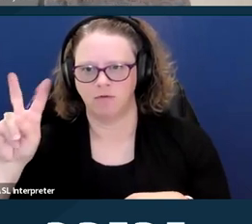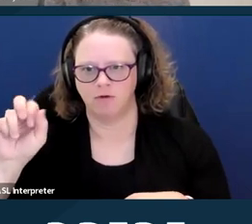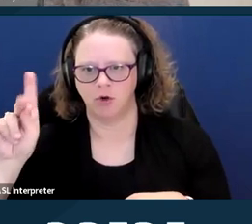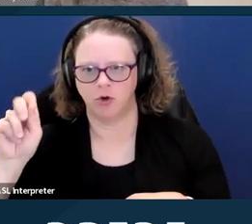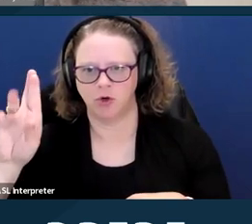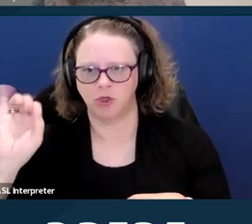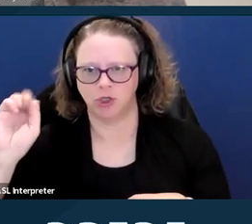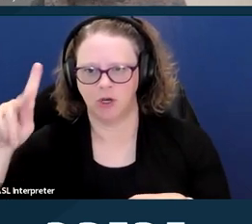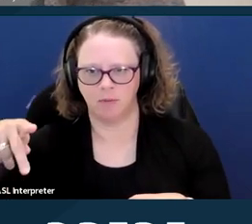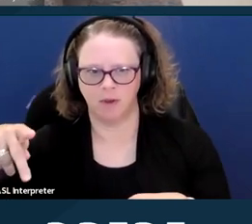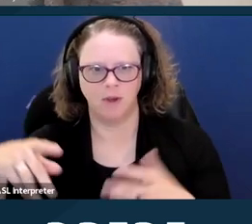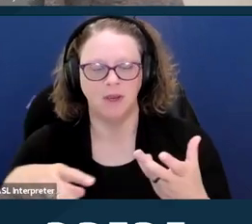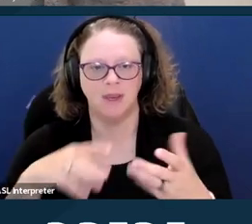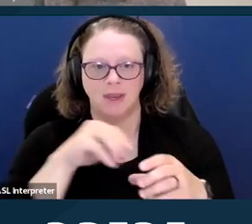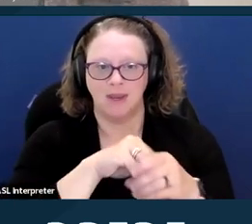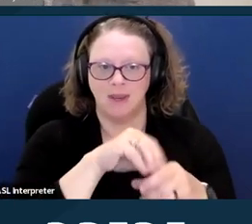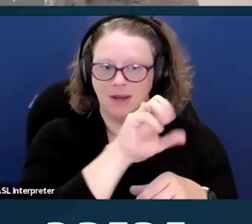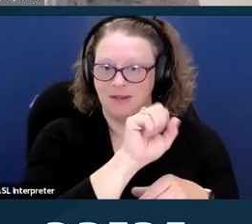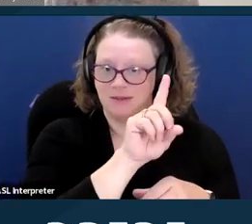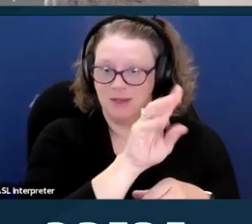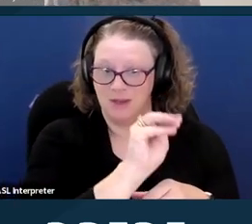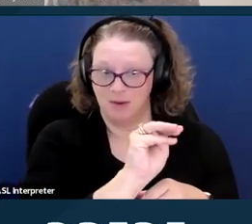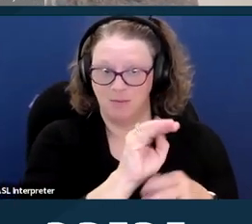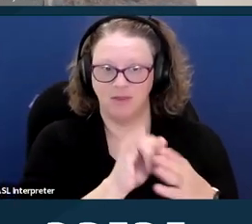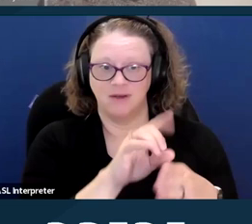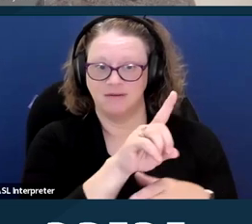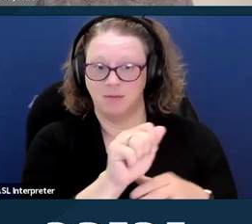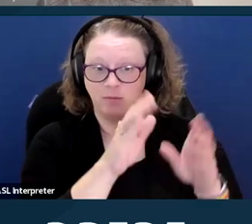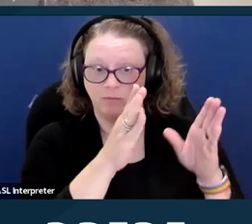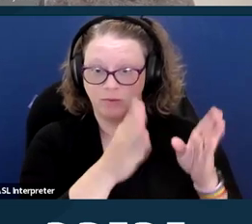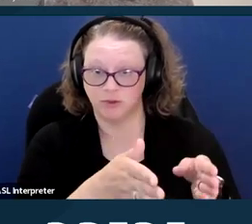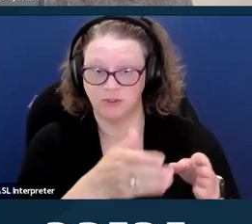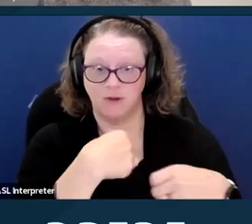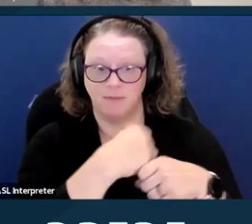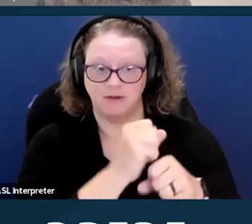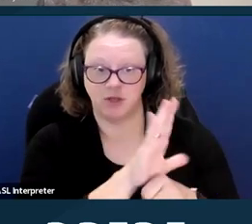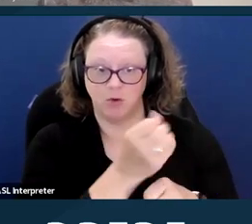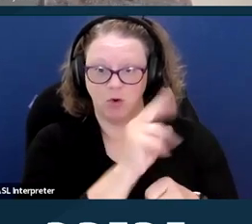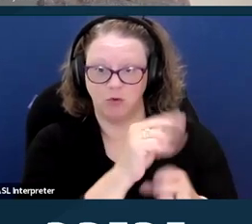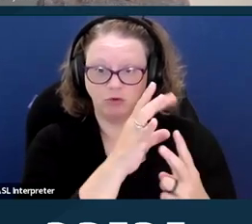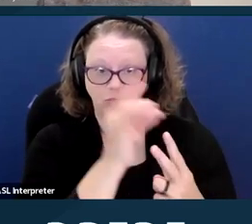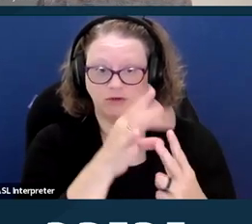but receives help from supporters in the process. And the disabled person chooses their own supporters